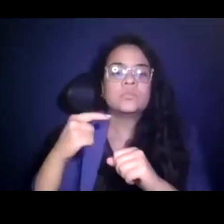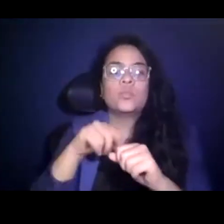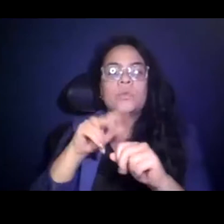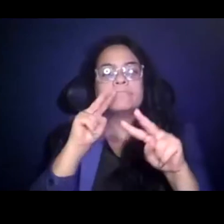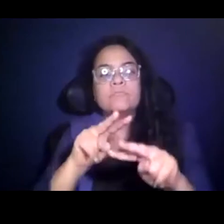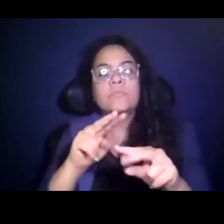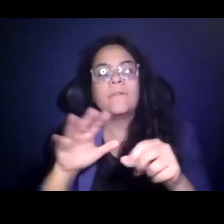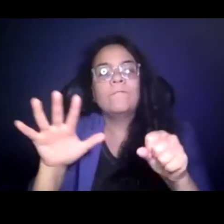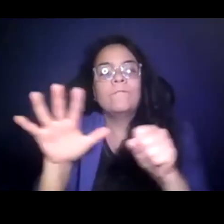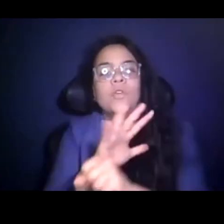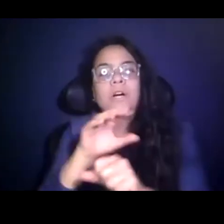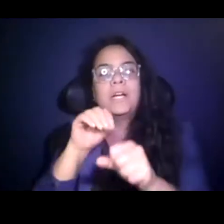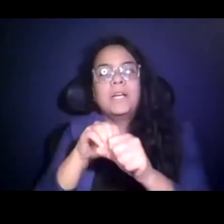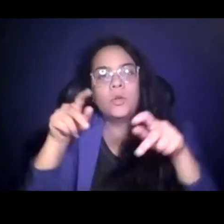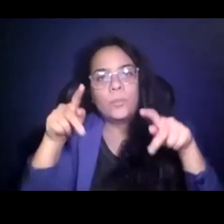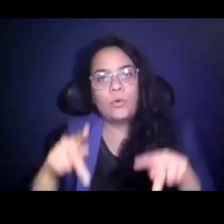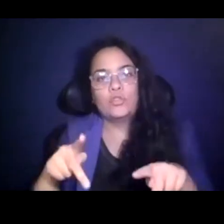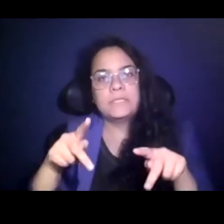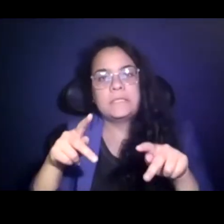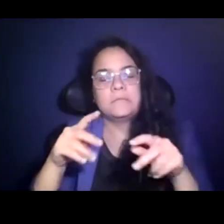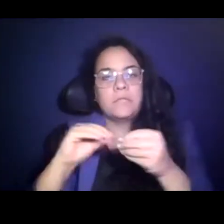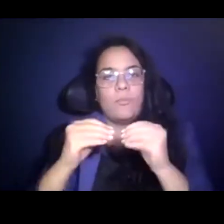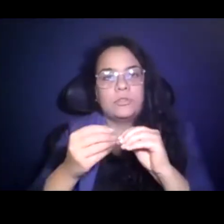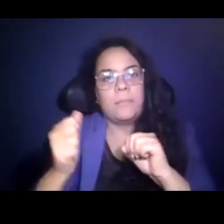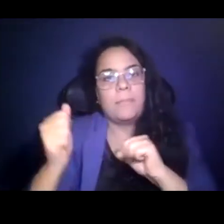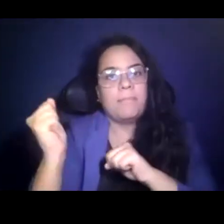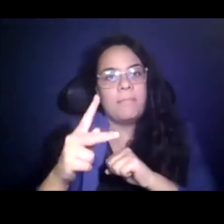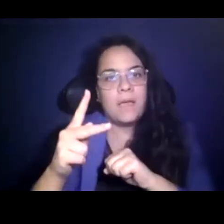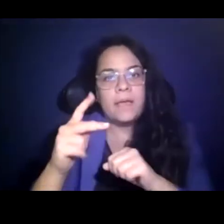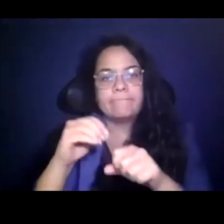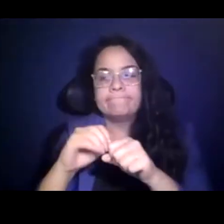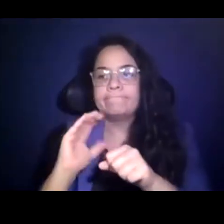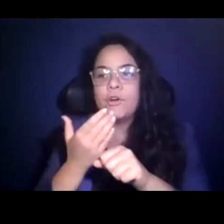15:16:52 capacity at centers of employment and entertainment and other commercial activity around Washington State.